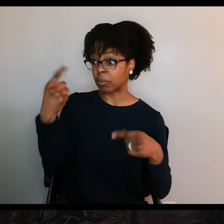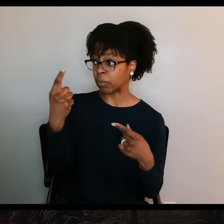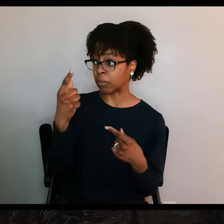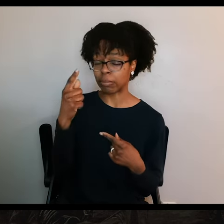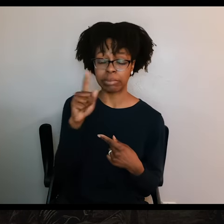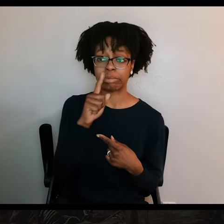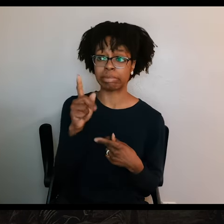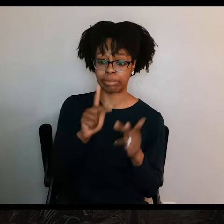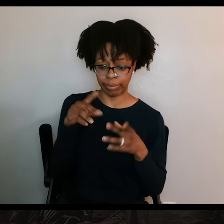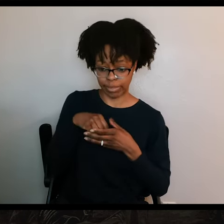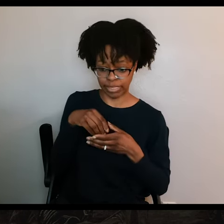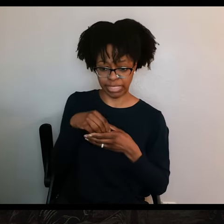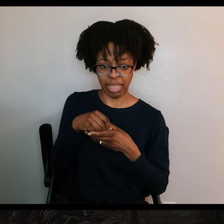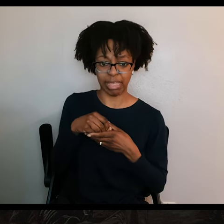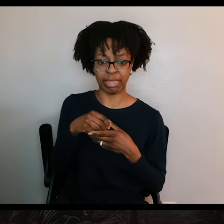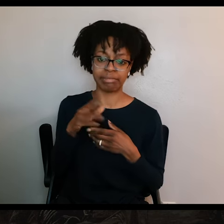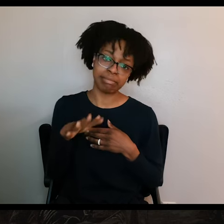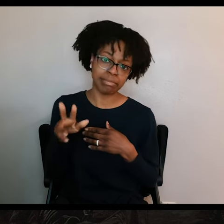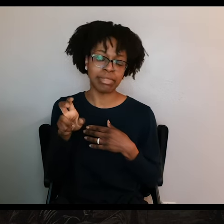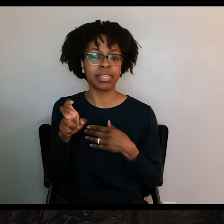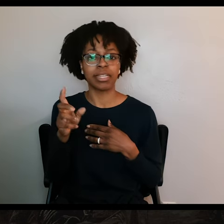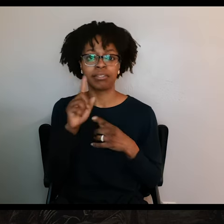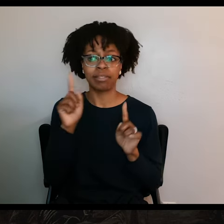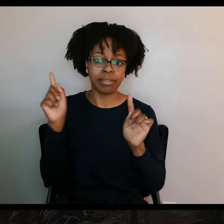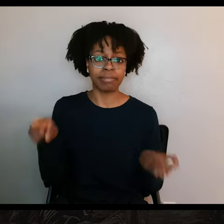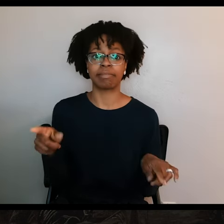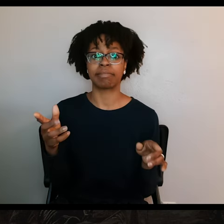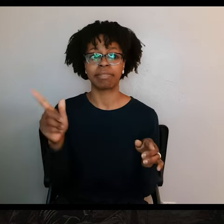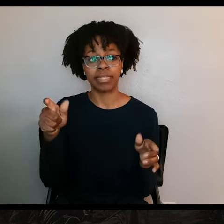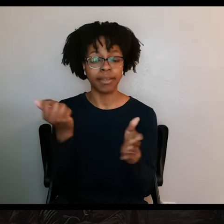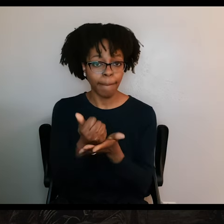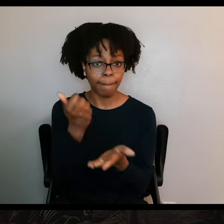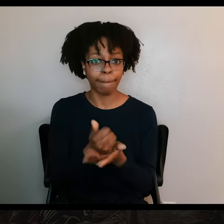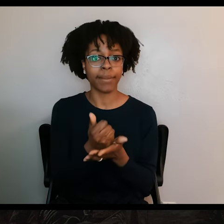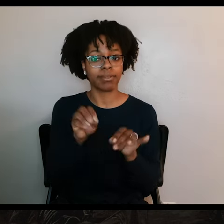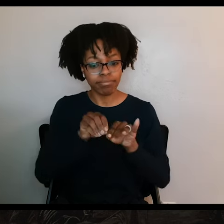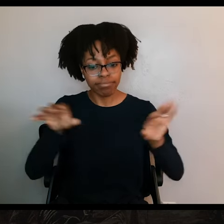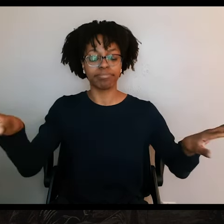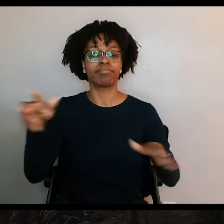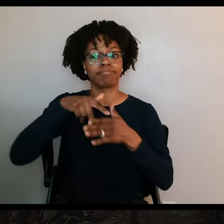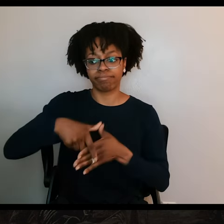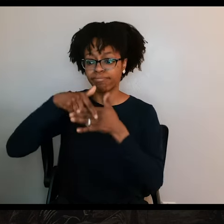So the Alamo sent out riders in all directions asking for help. For the Alamo, Goliad seemed like their best hope